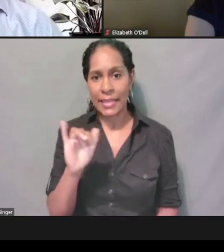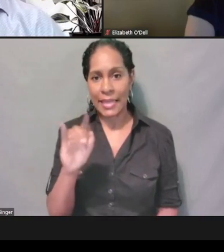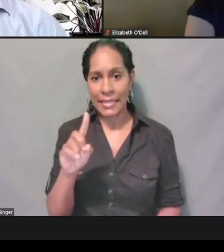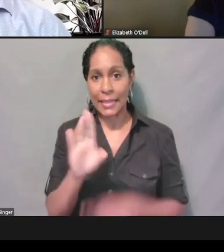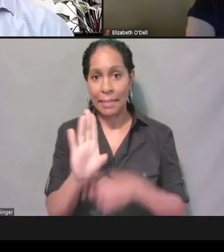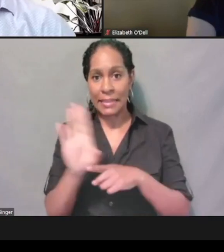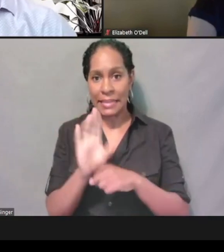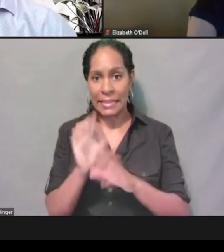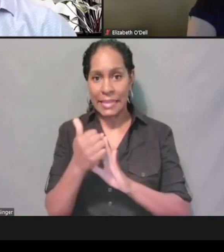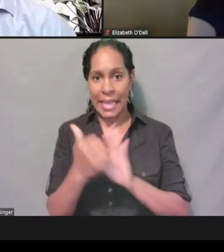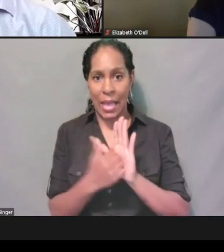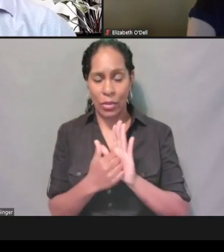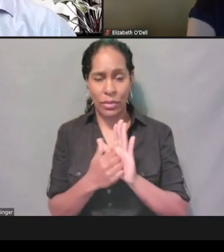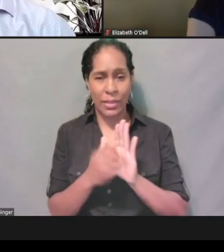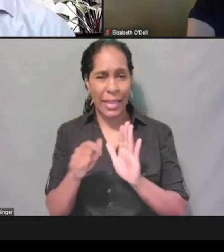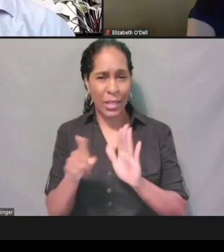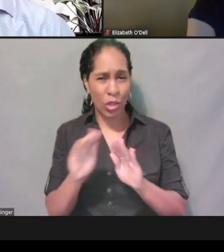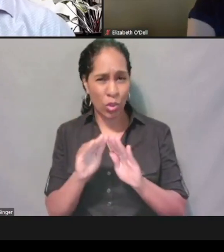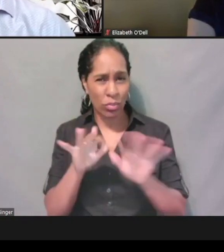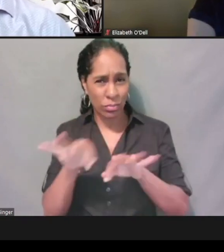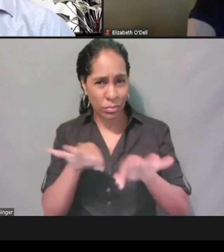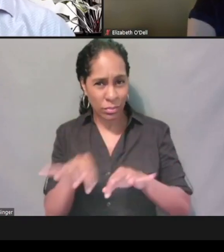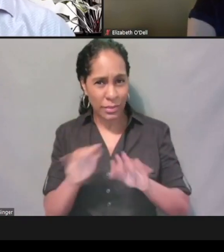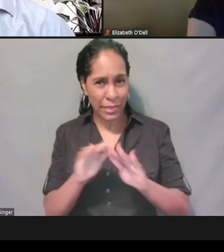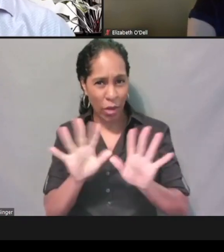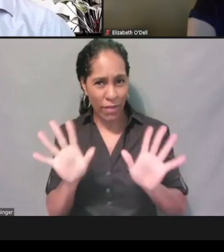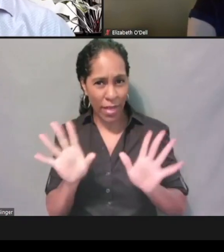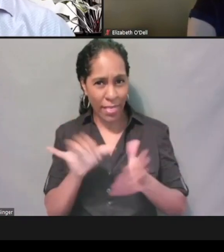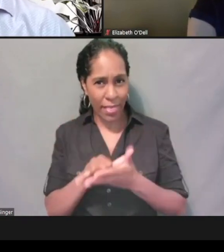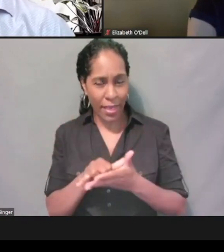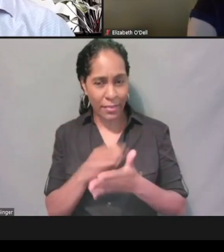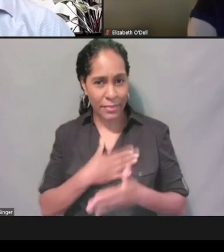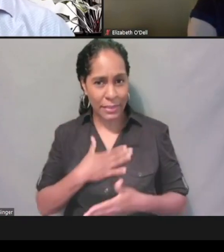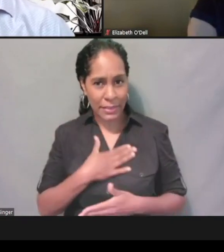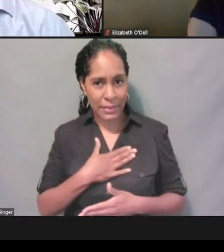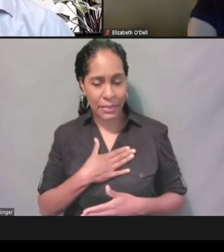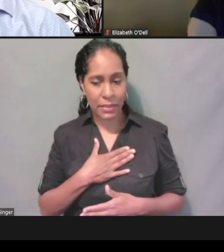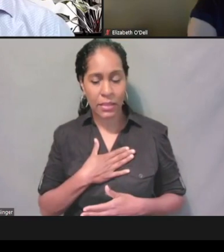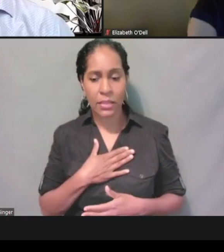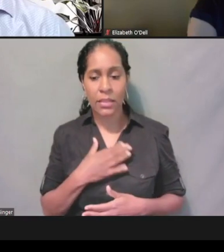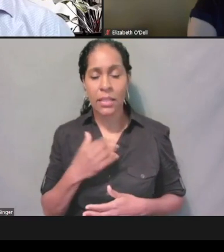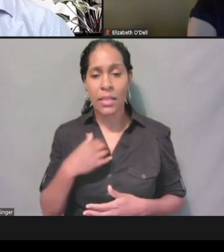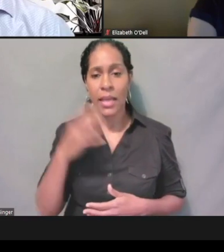can you please clarify that a little bit? And I guess I'm wondering if it applies to my,